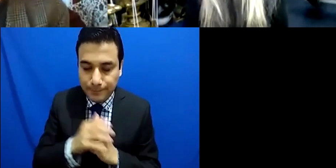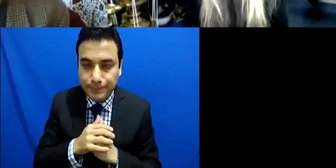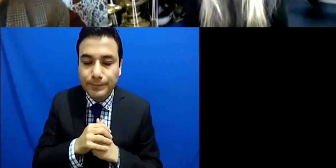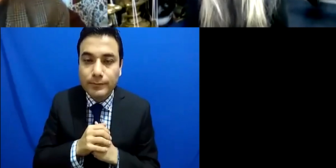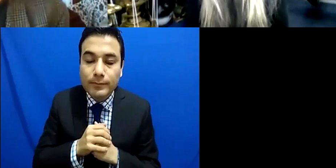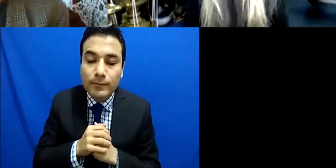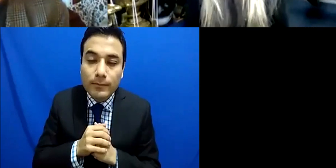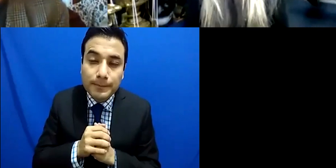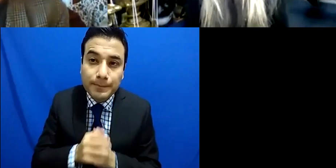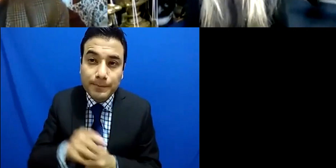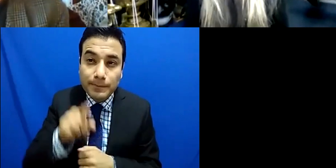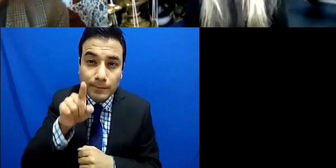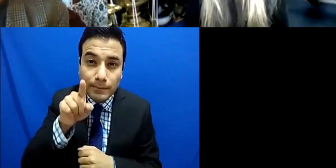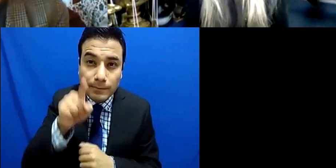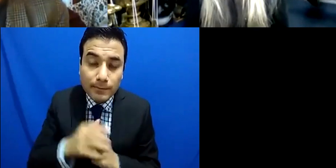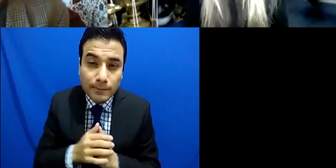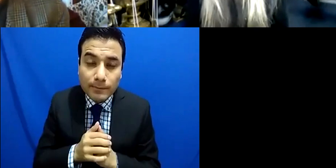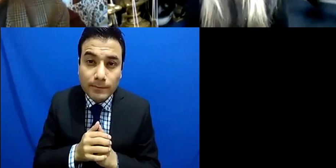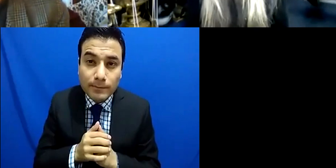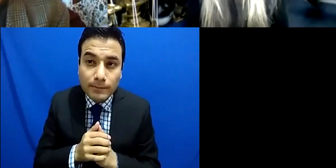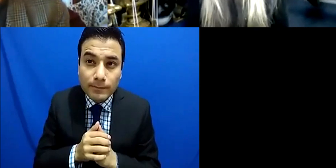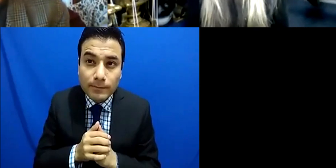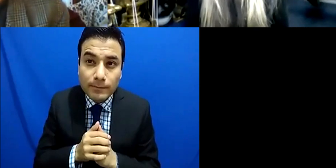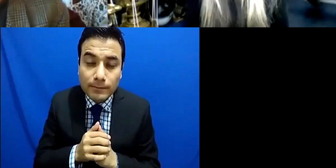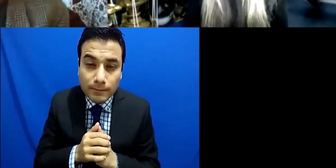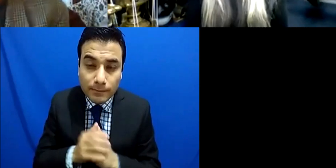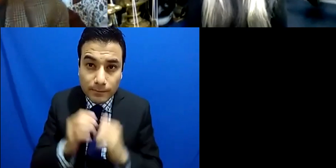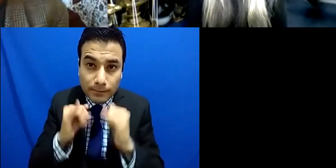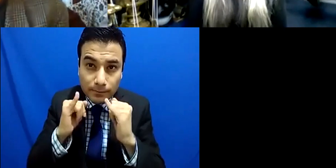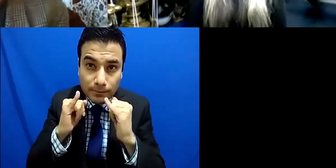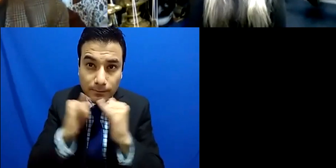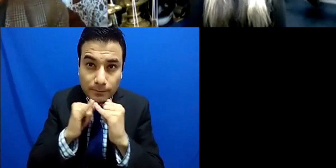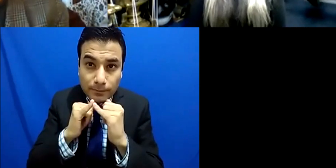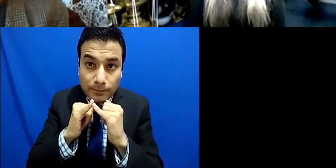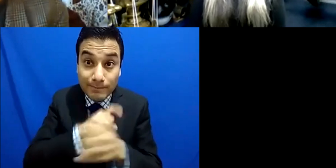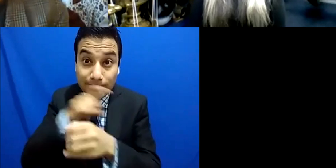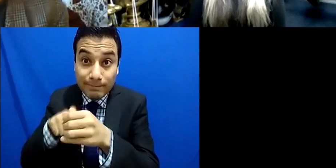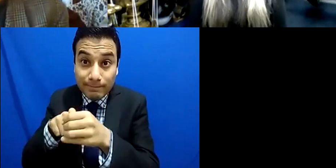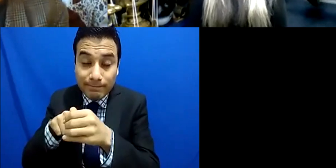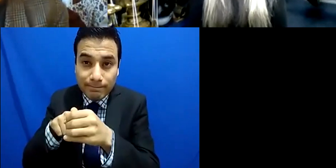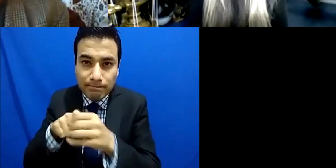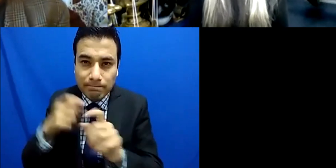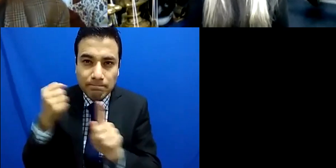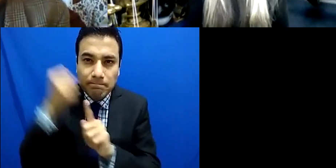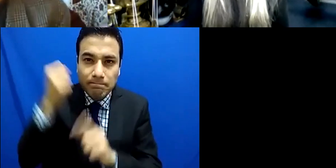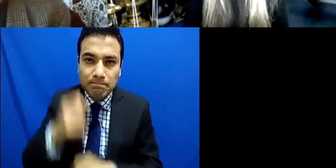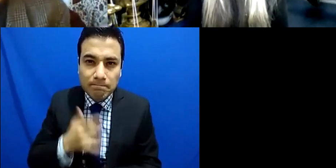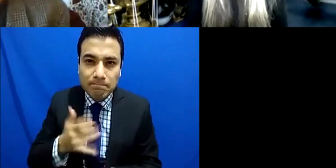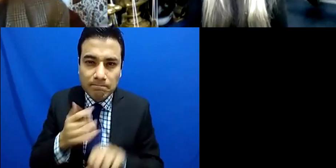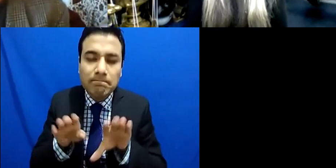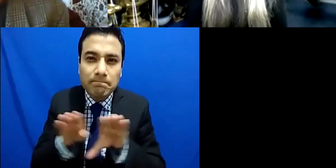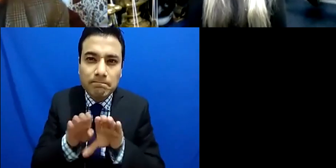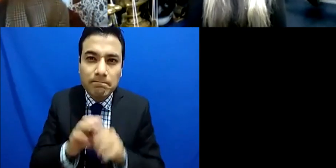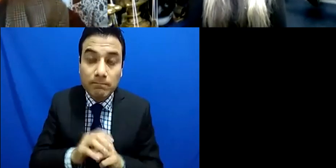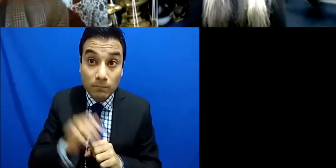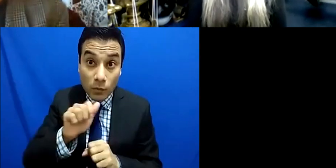entry to the academy was in other schools in other organizations and perhaps even in public policy.